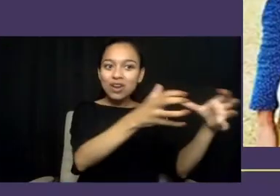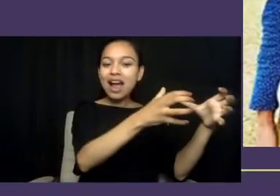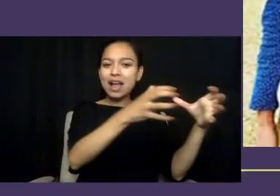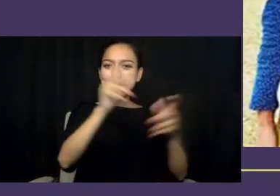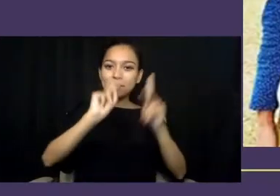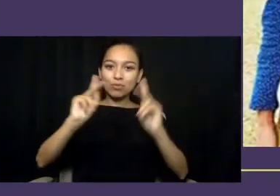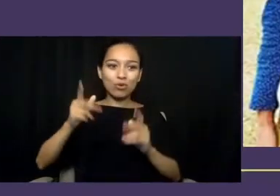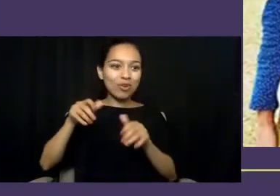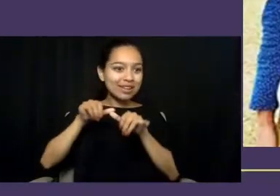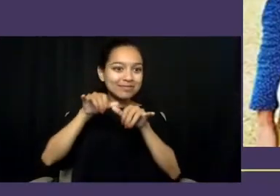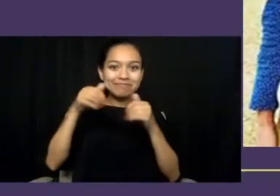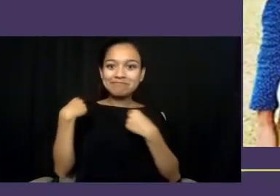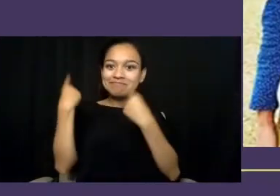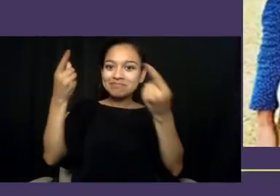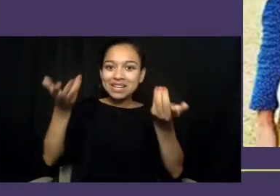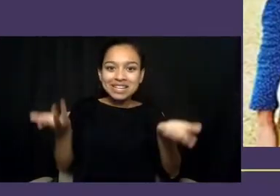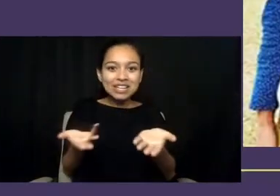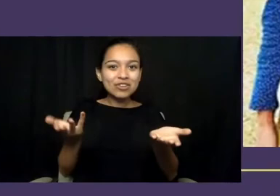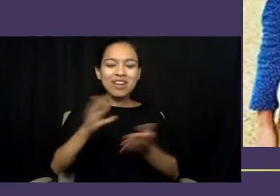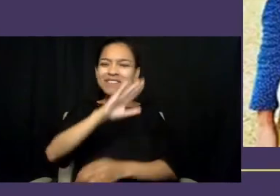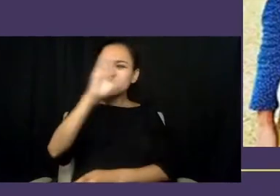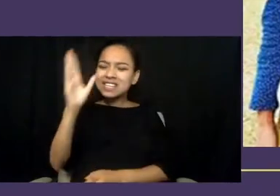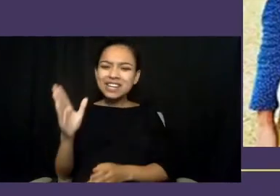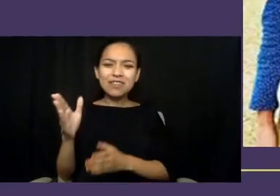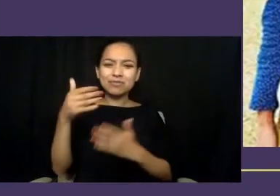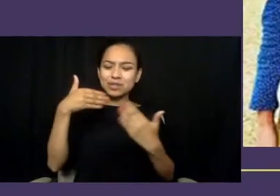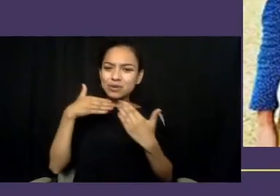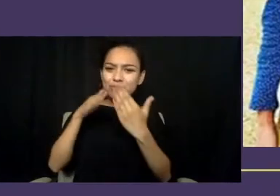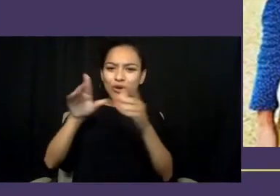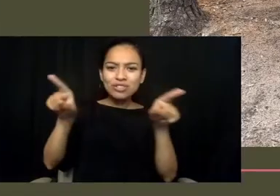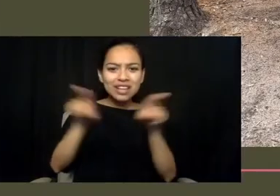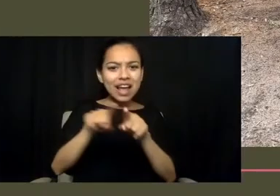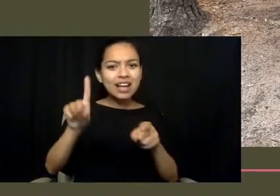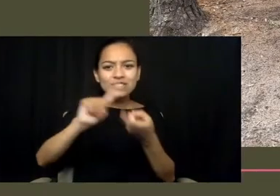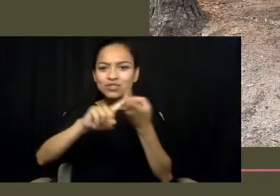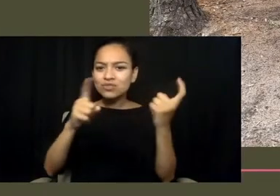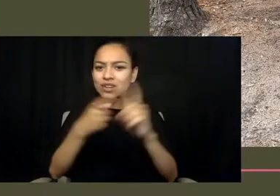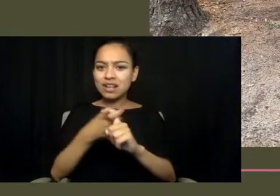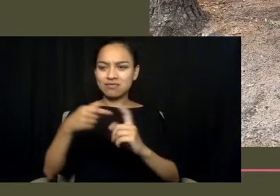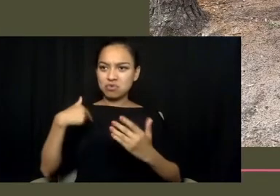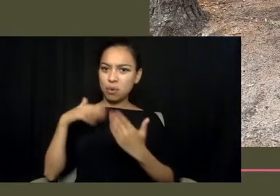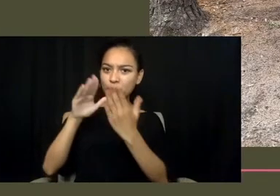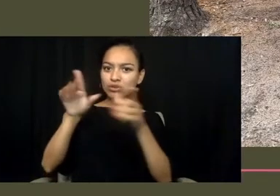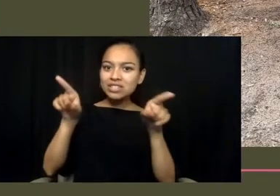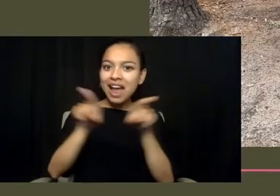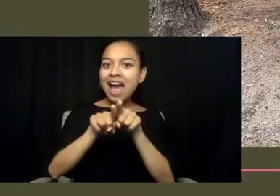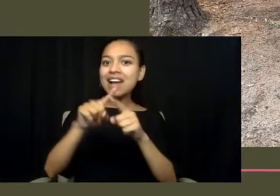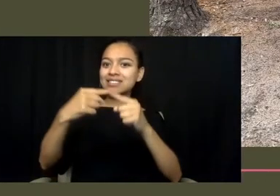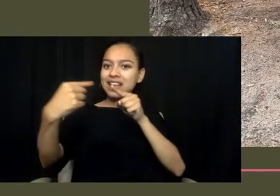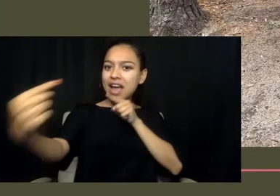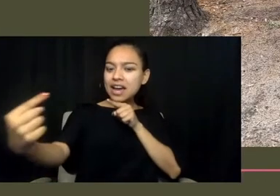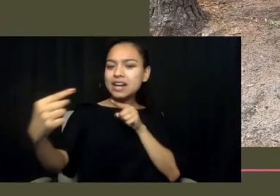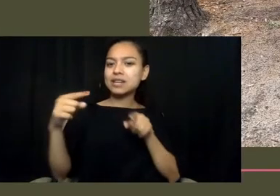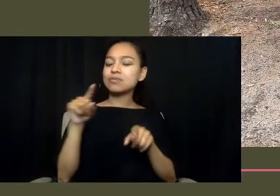have never been treated as friends. They have been treated as enemies and dealt with more harshly